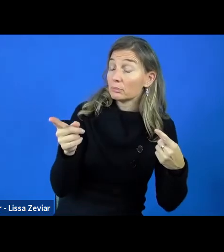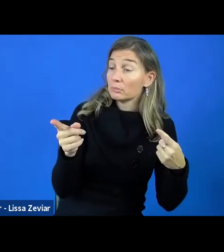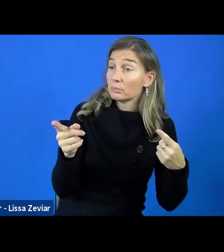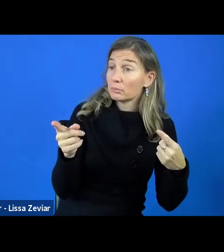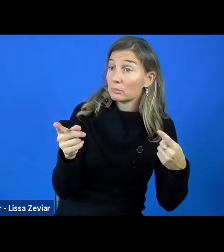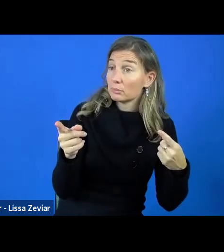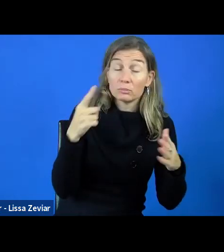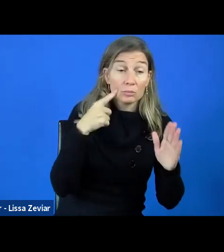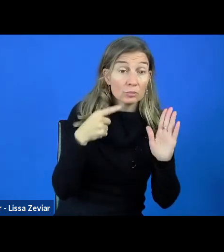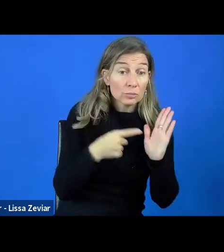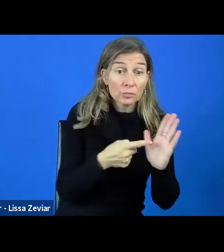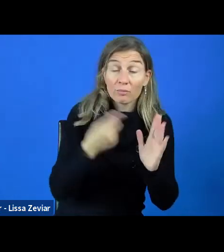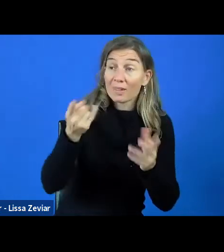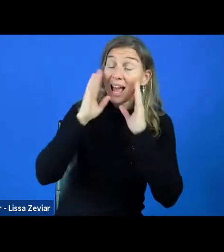for educational activities.